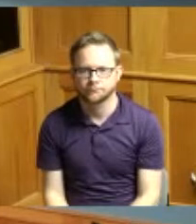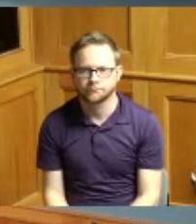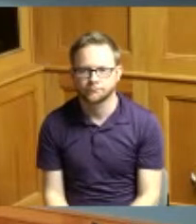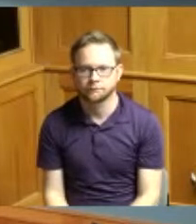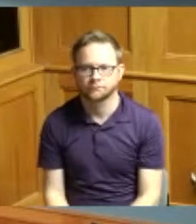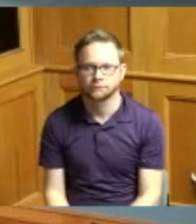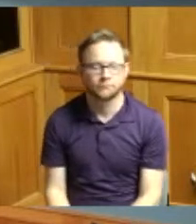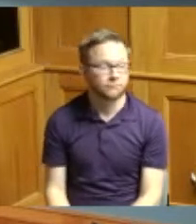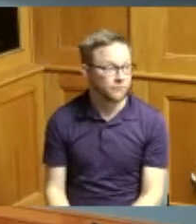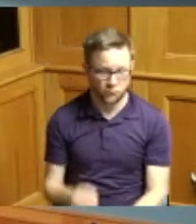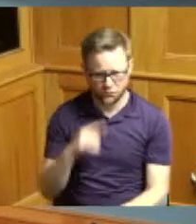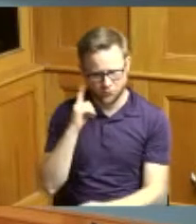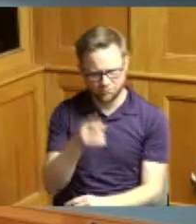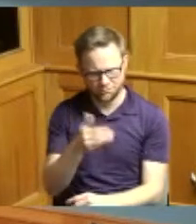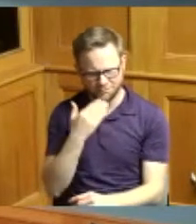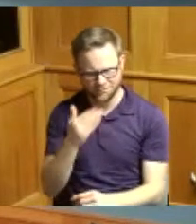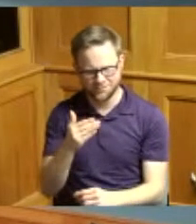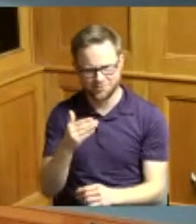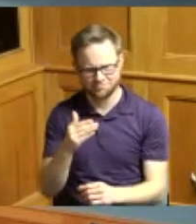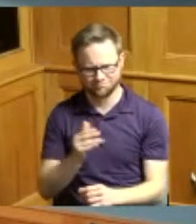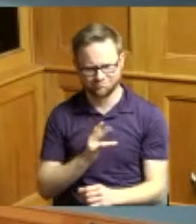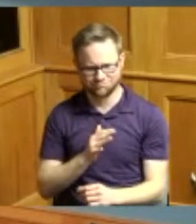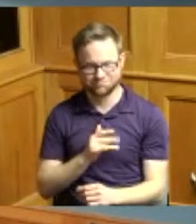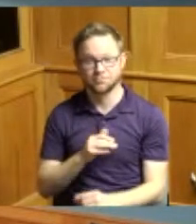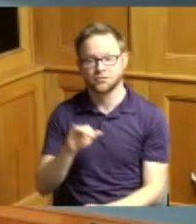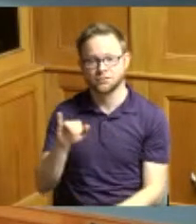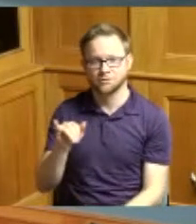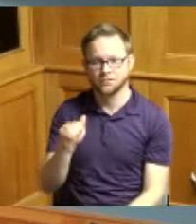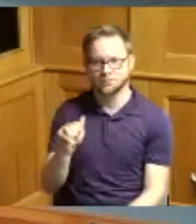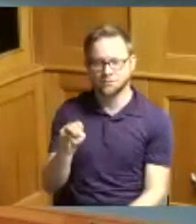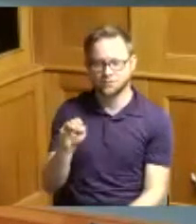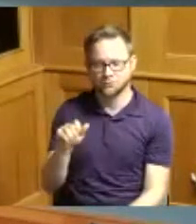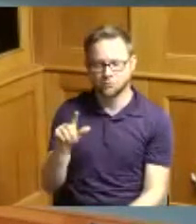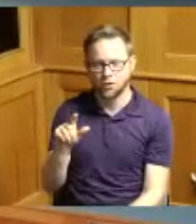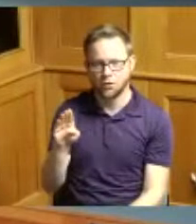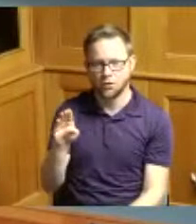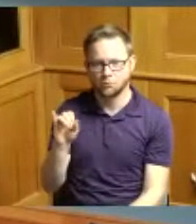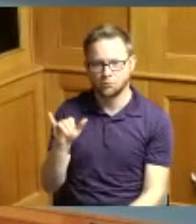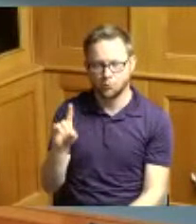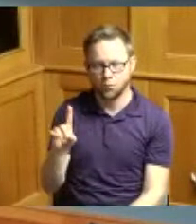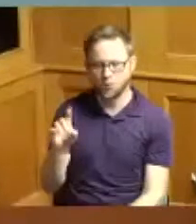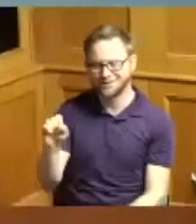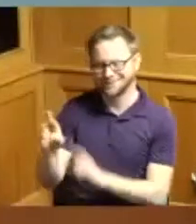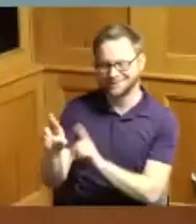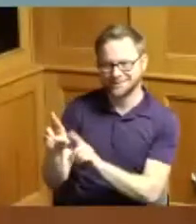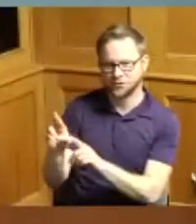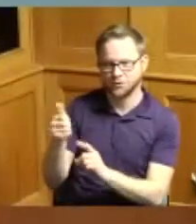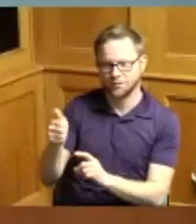looking good Jamal whereas Jamal Boyd senior is the Chief Executive Office Officer of the